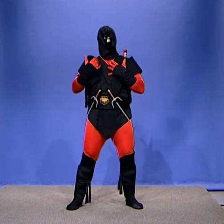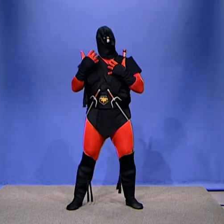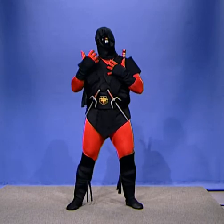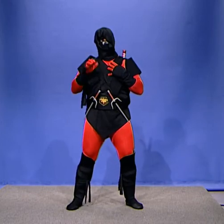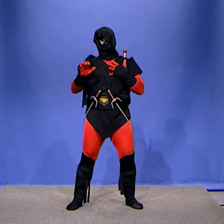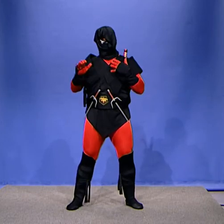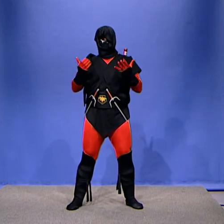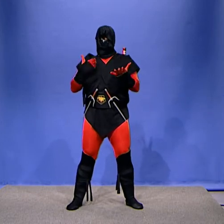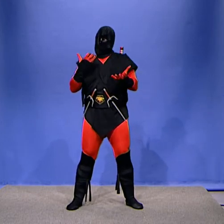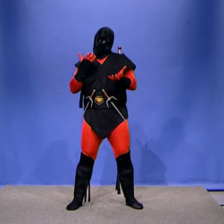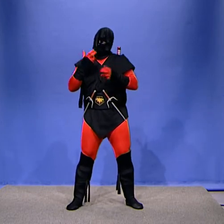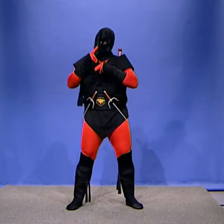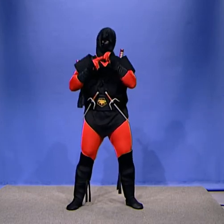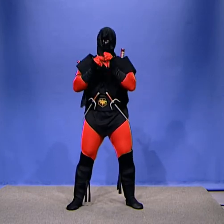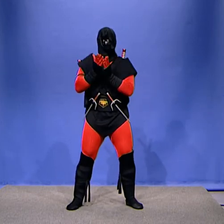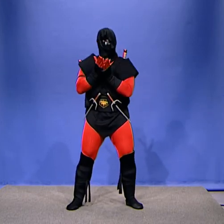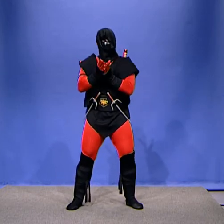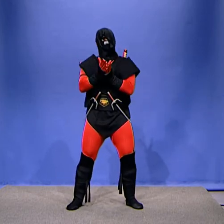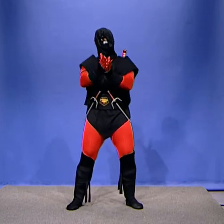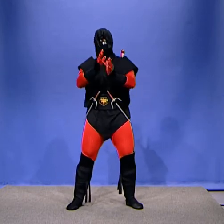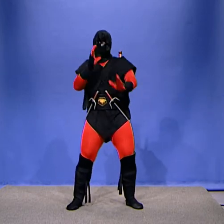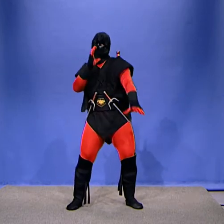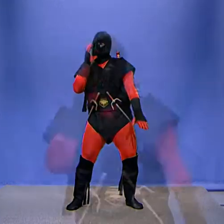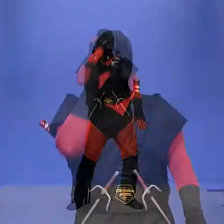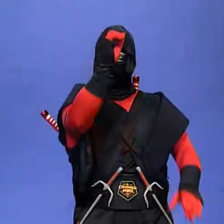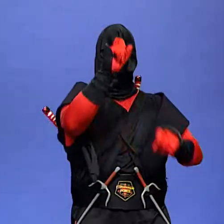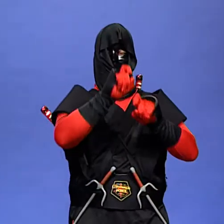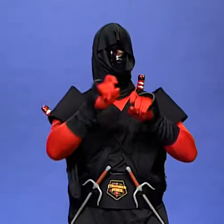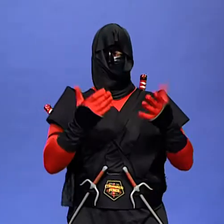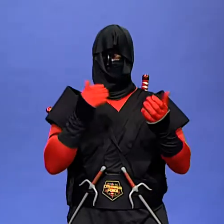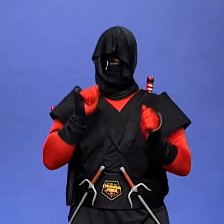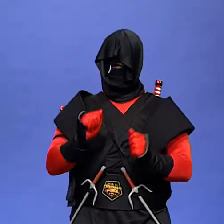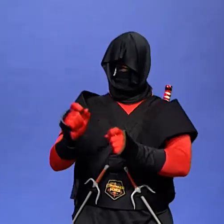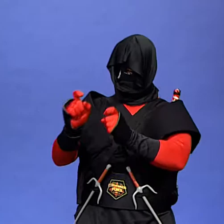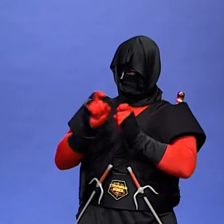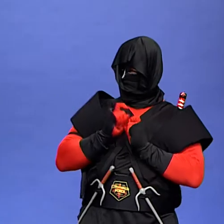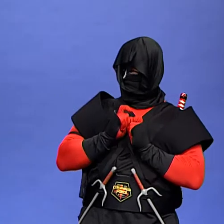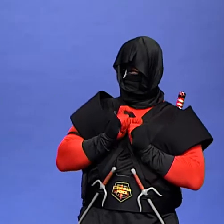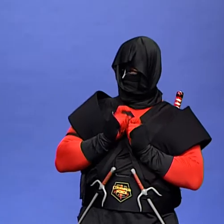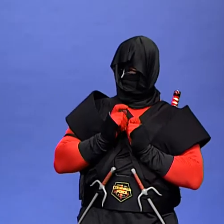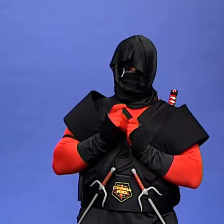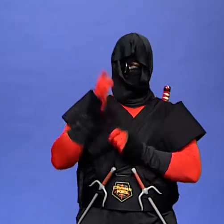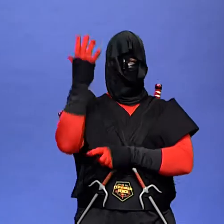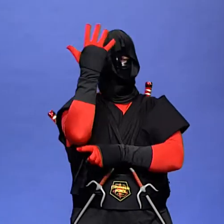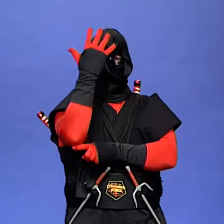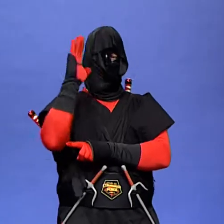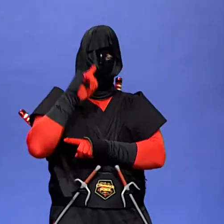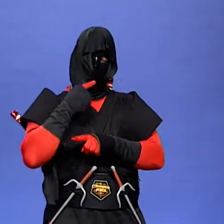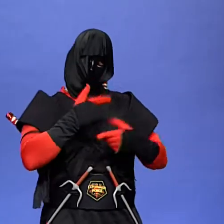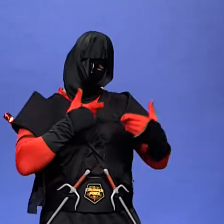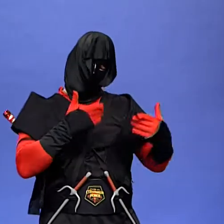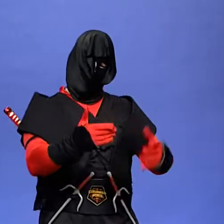here can you give me a boat? cut down my trunk and make a boat said the tree